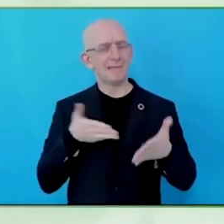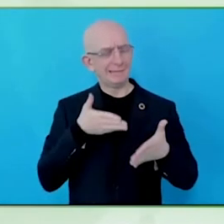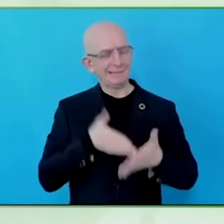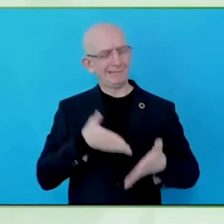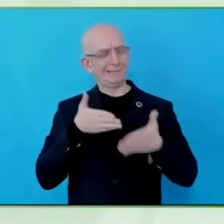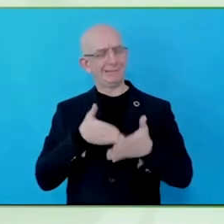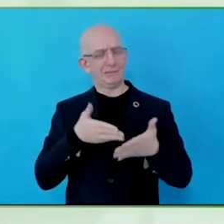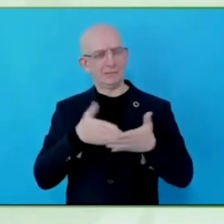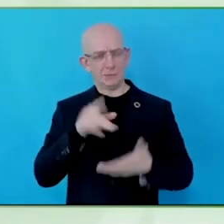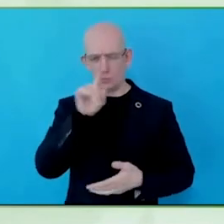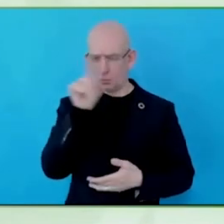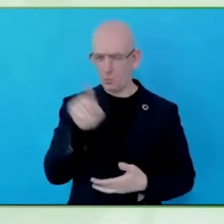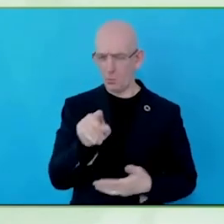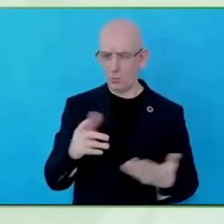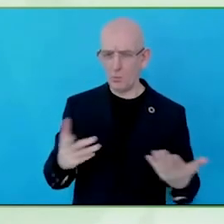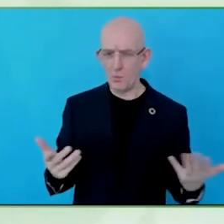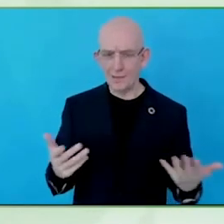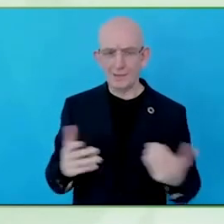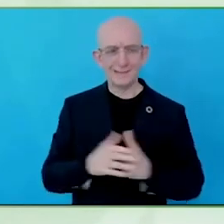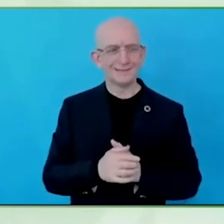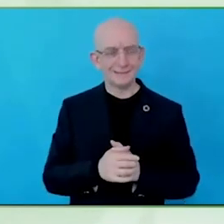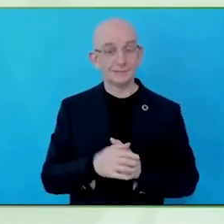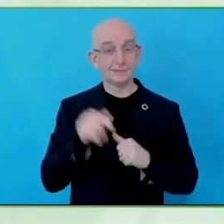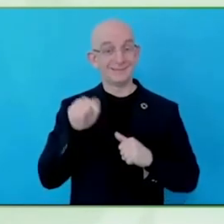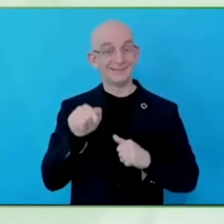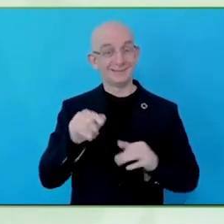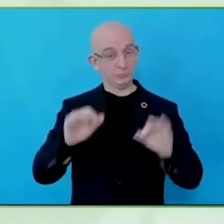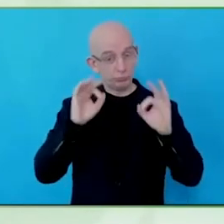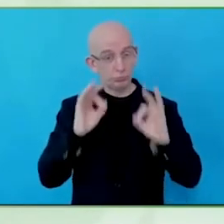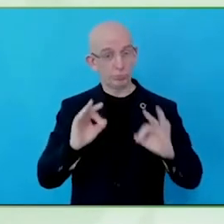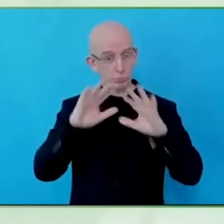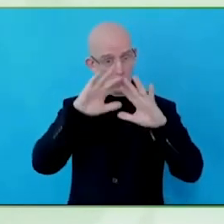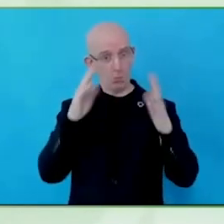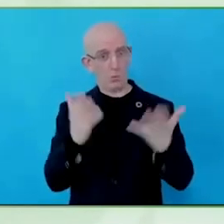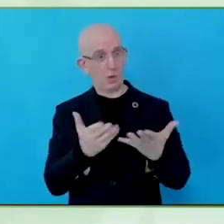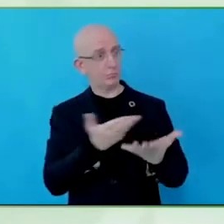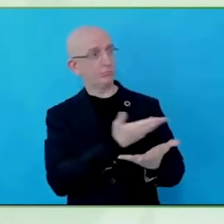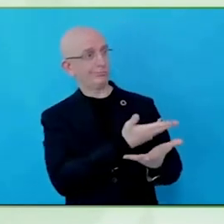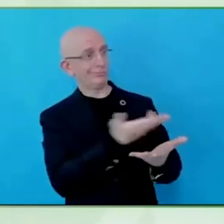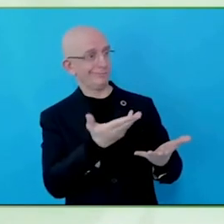a bit of unlearning that needs to be done across the way we create things.